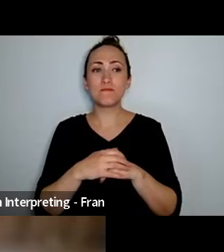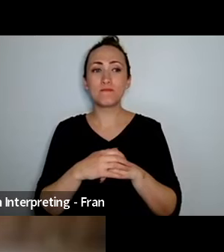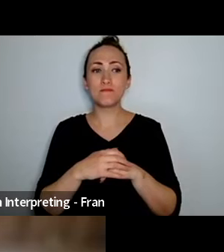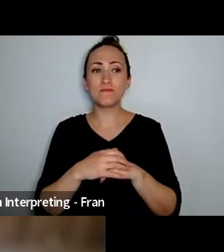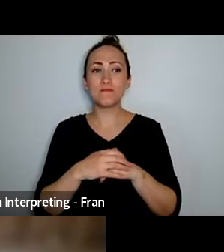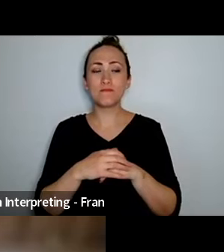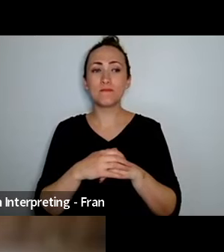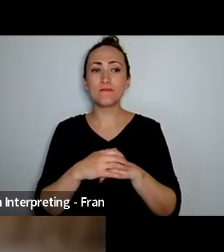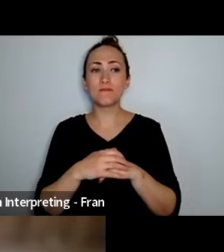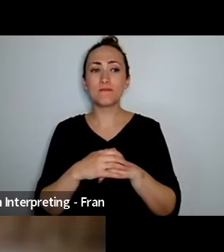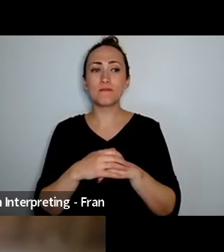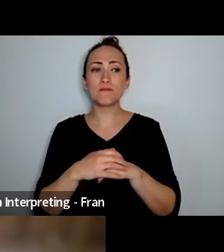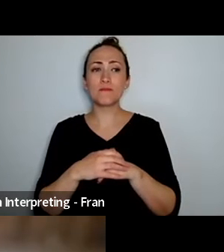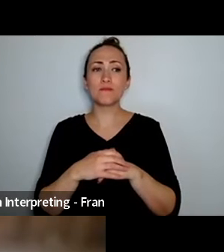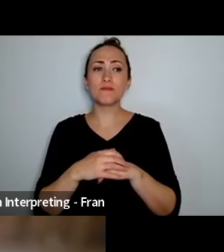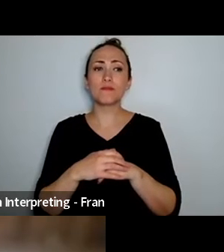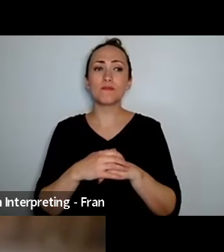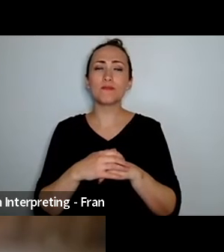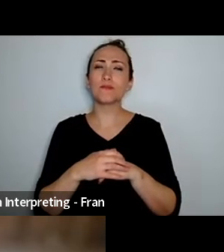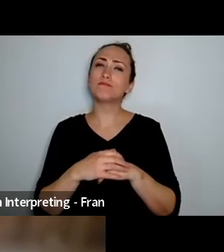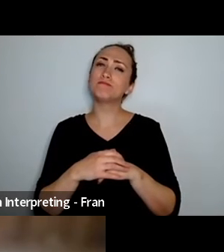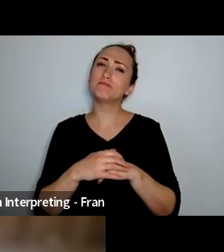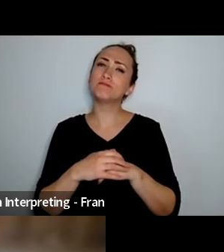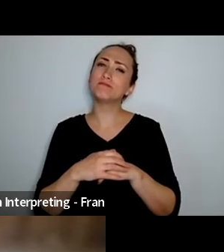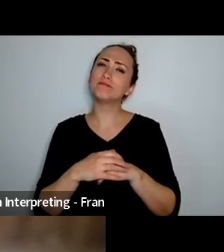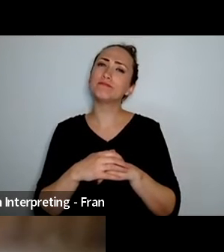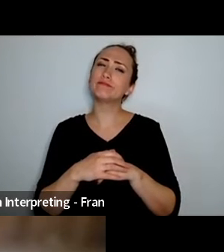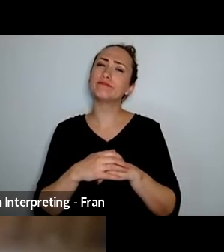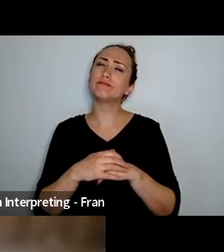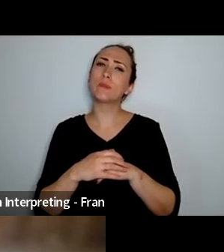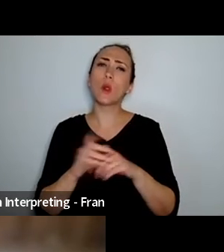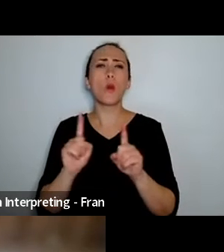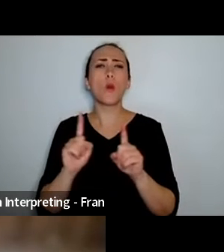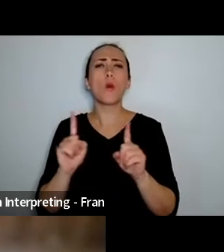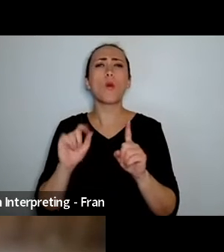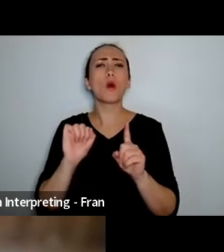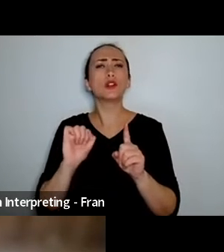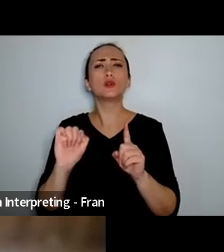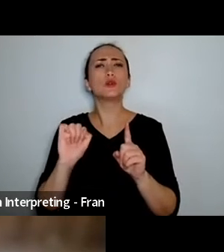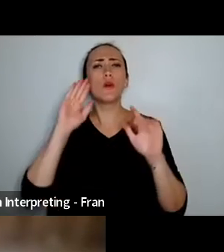What is, what nutrition or what sort of focus do you take in to enhance your mana,